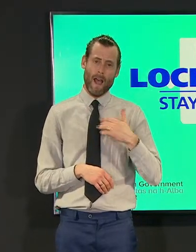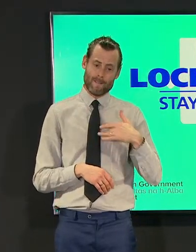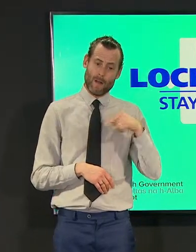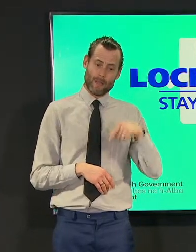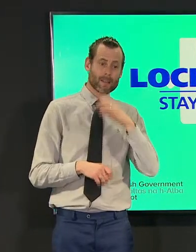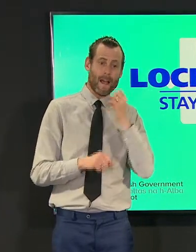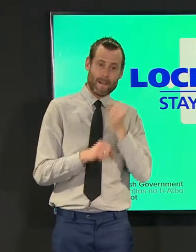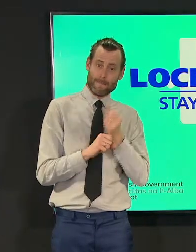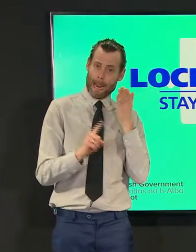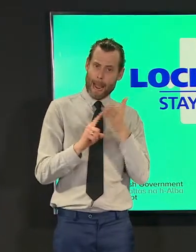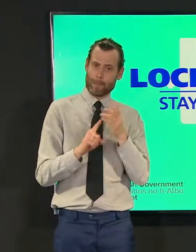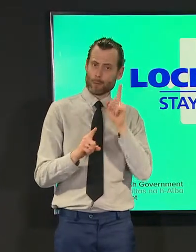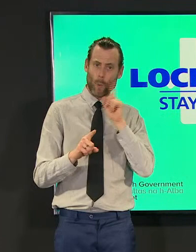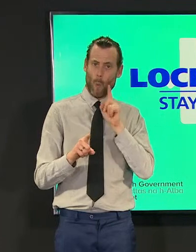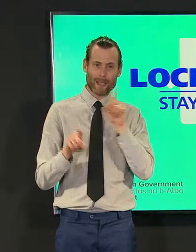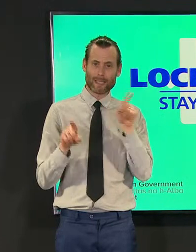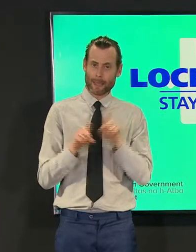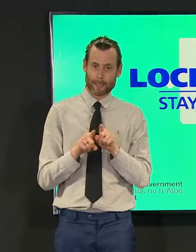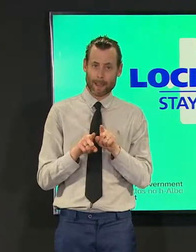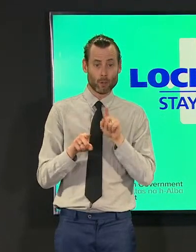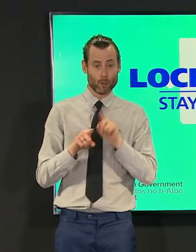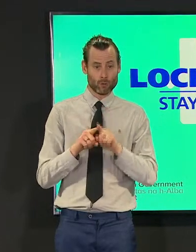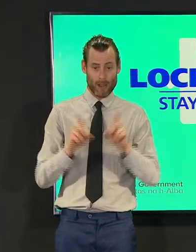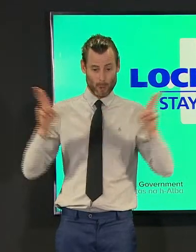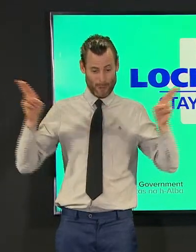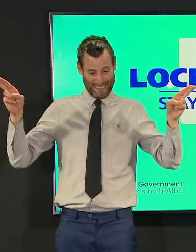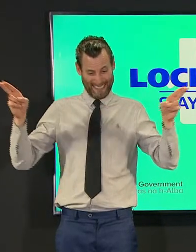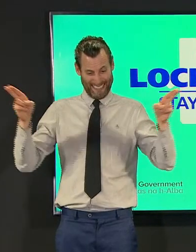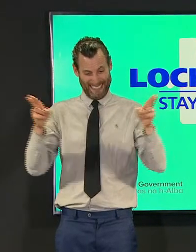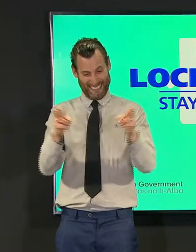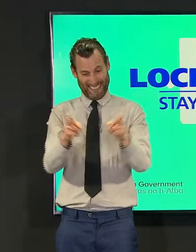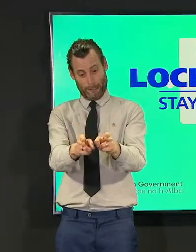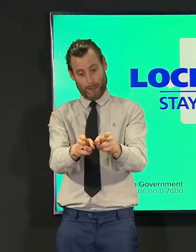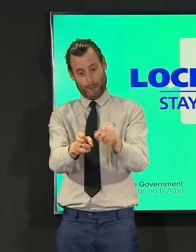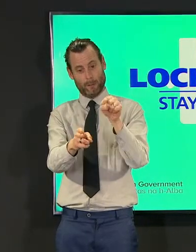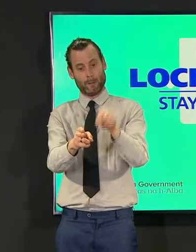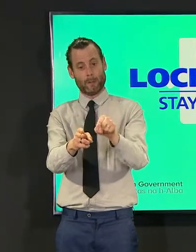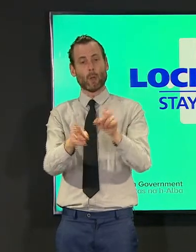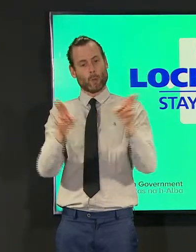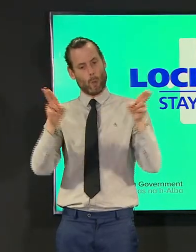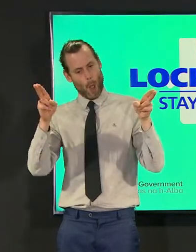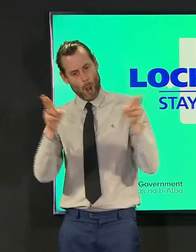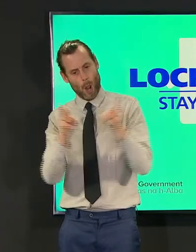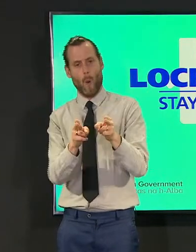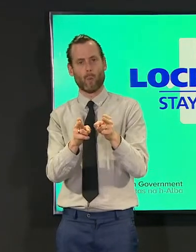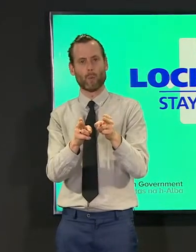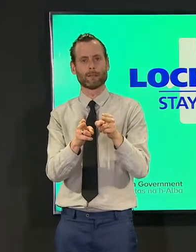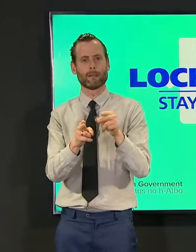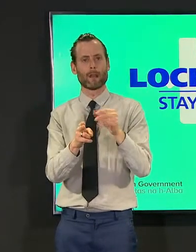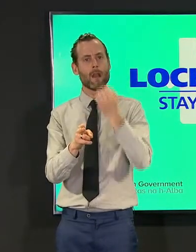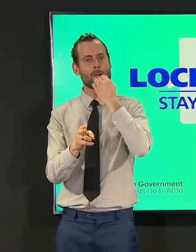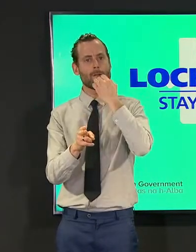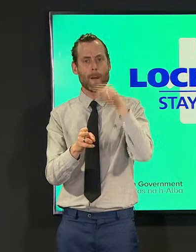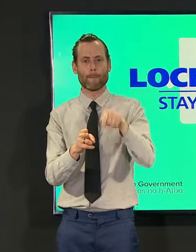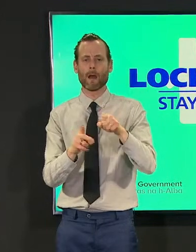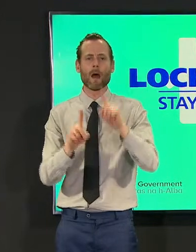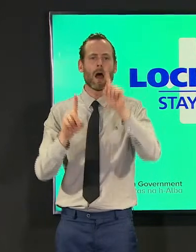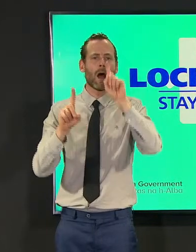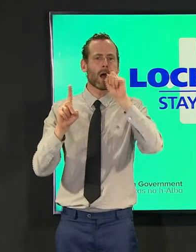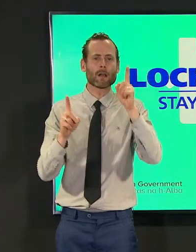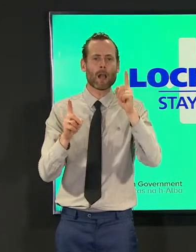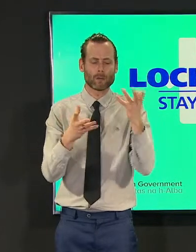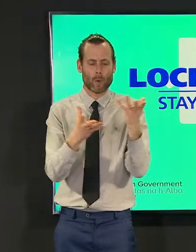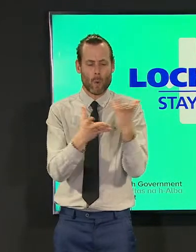it's to suppress the virus to the lowest possible level now you can't eradicate it and we are